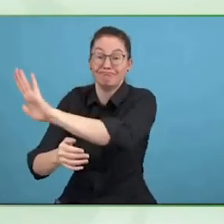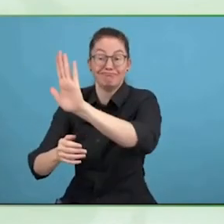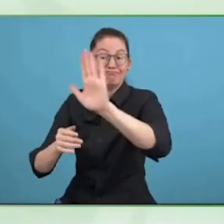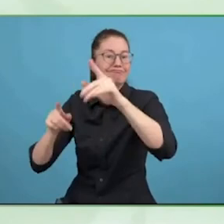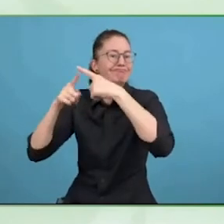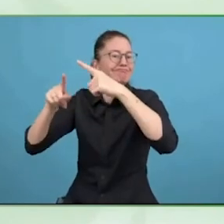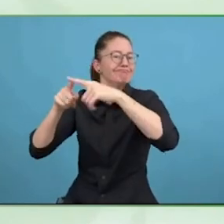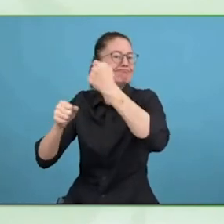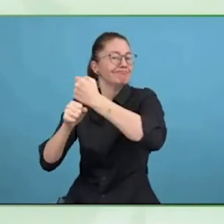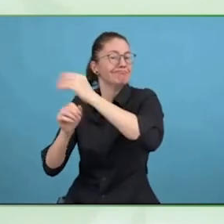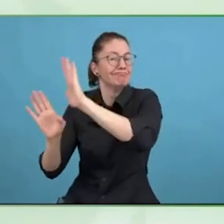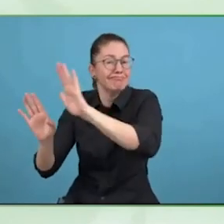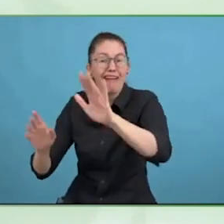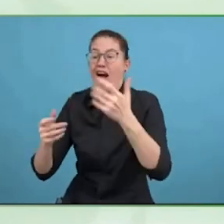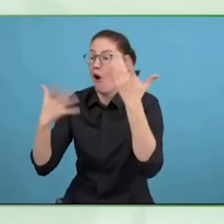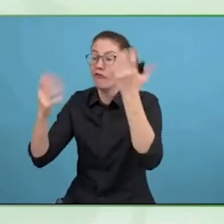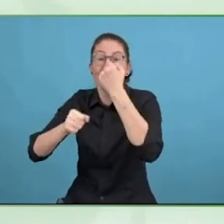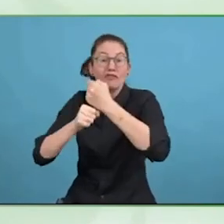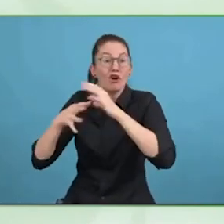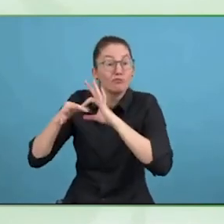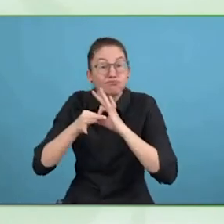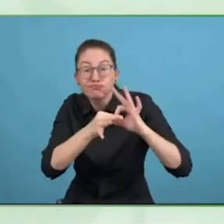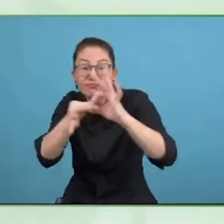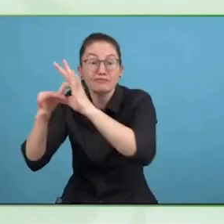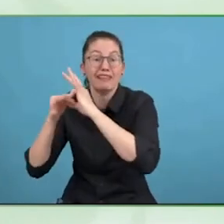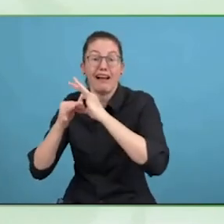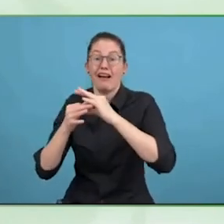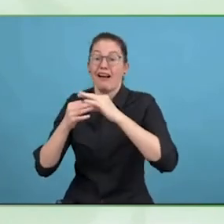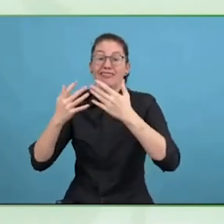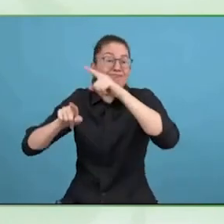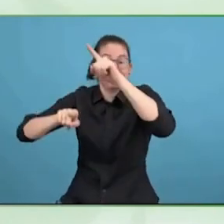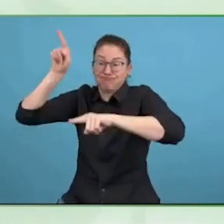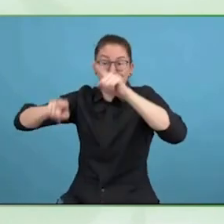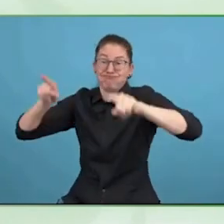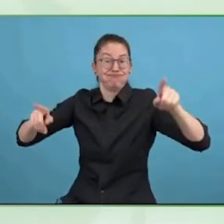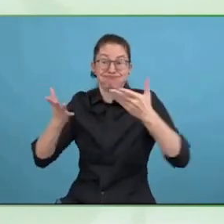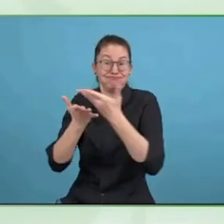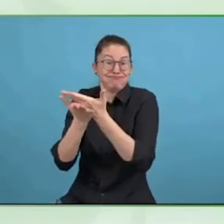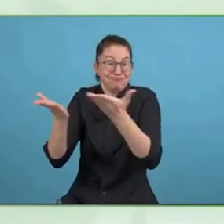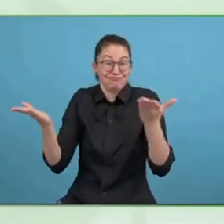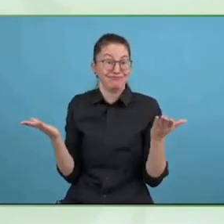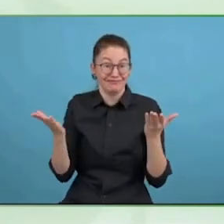of course, but also professionals, companies, policymakers.